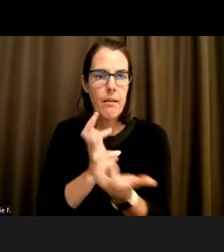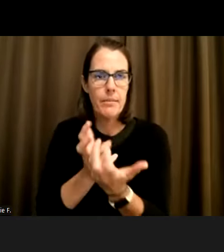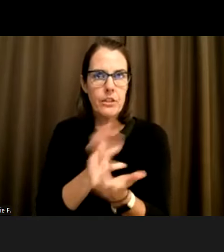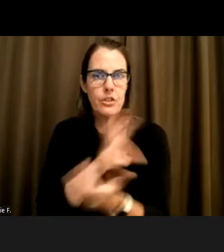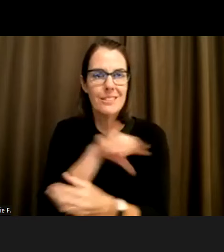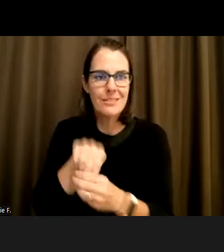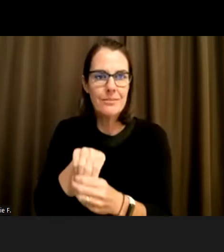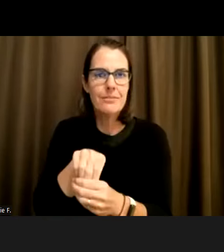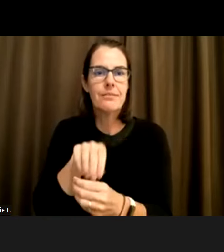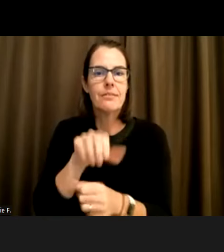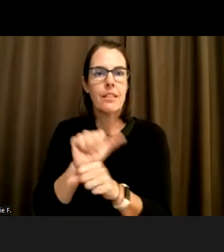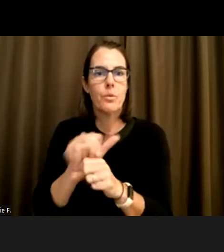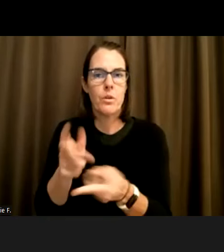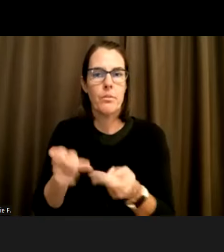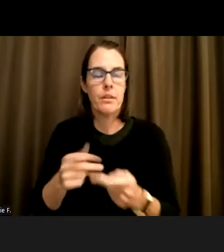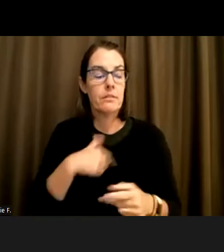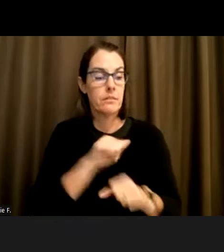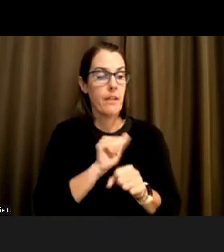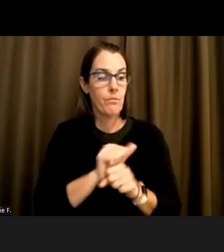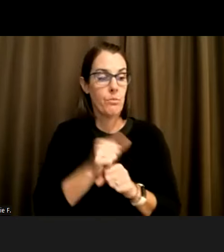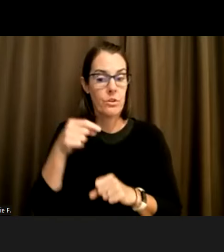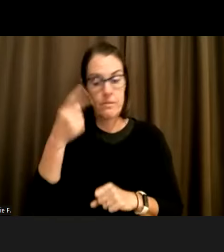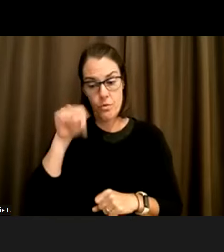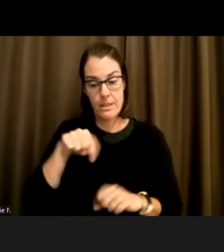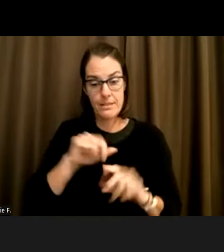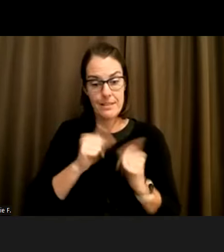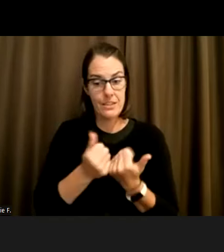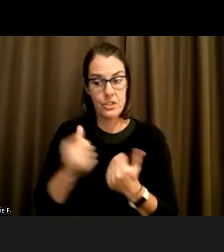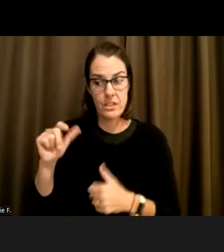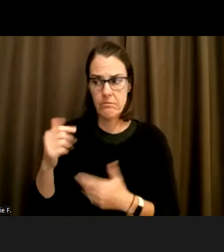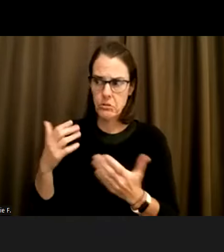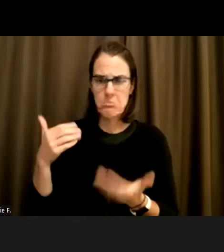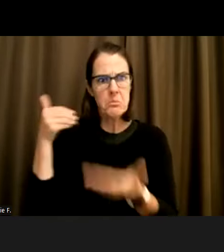workplace and I've worked with the agency for almost 20 years and I have